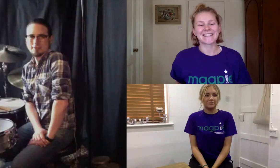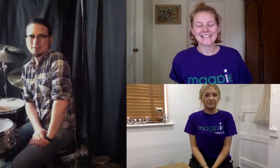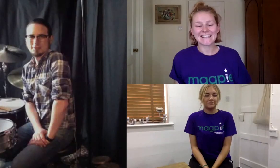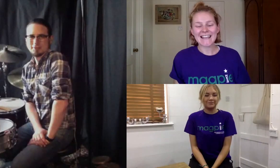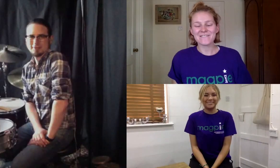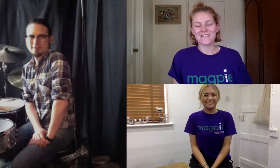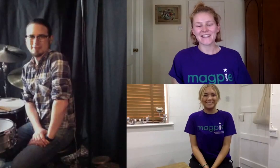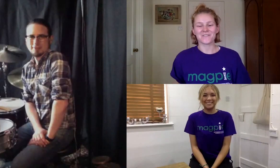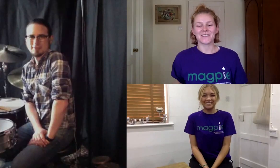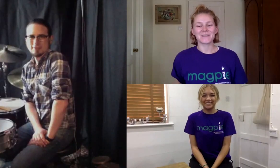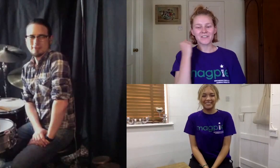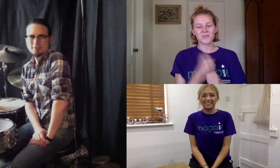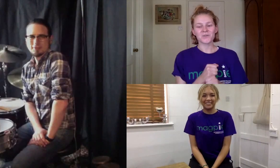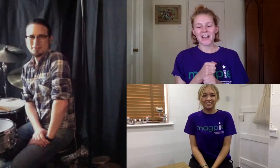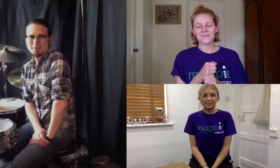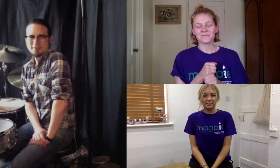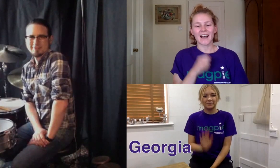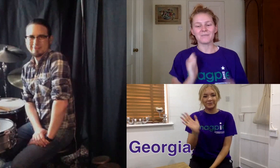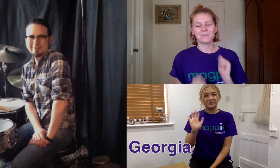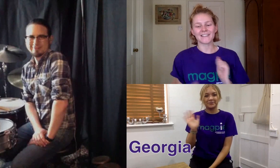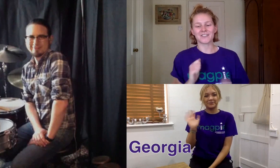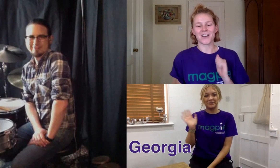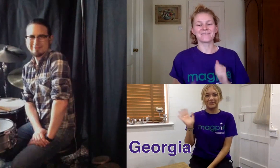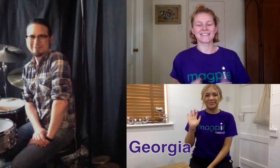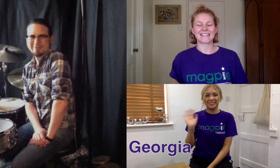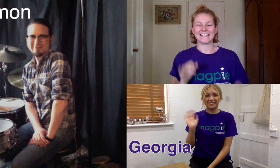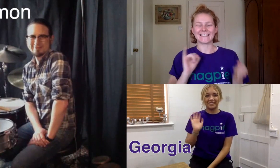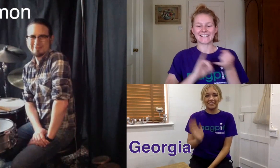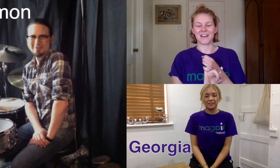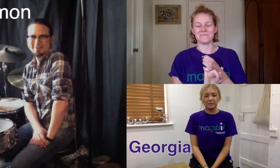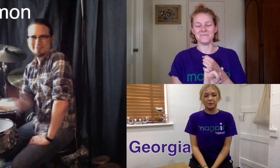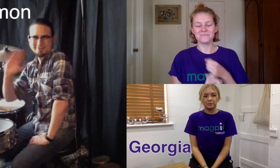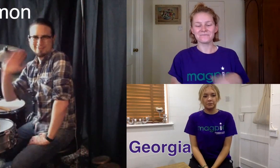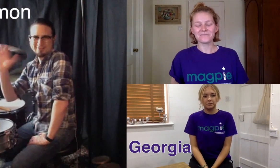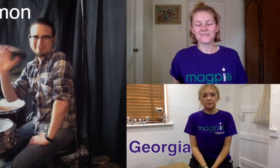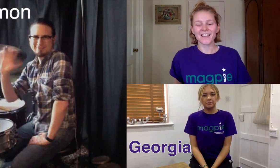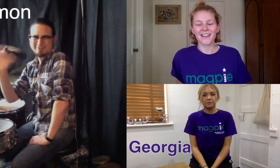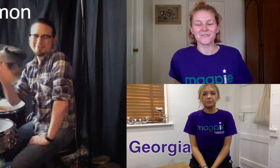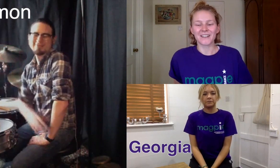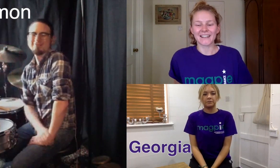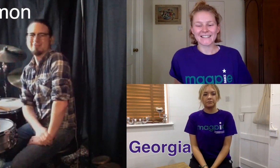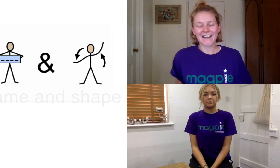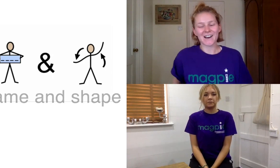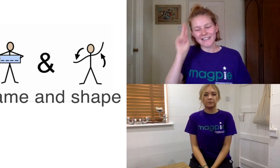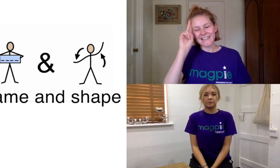so today we are joined by georgia and playing the drums is simon we're gonna start with